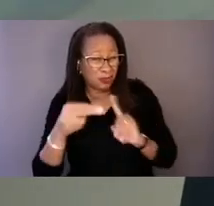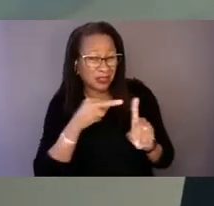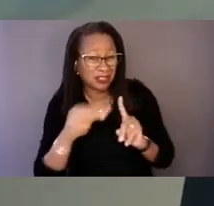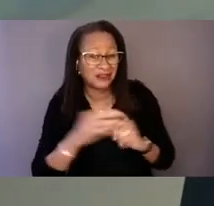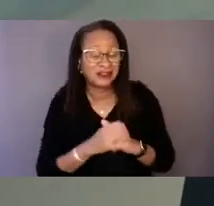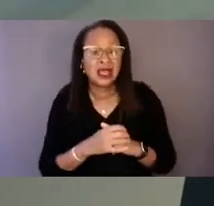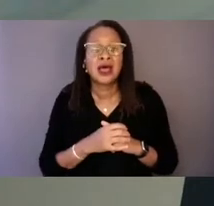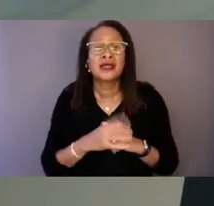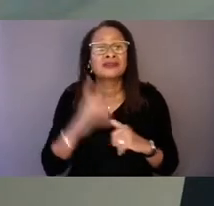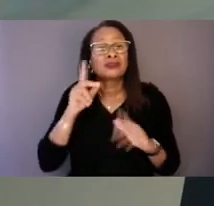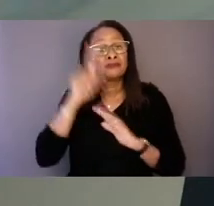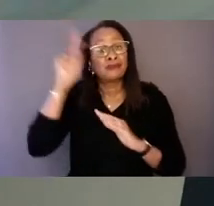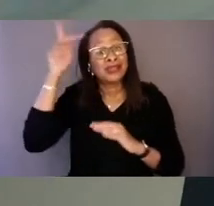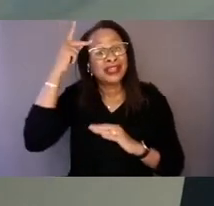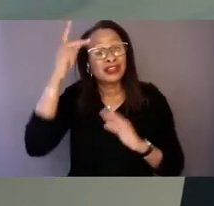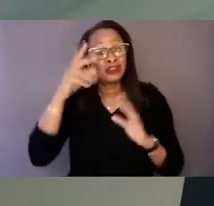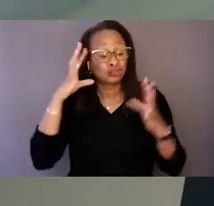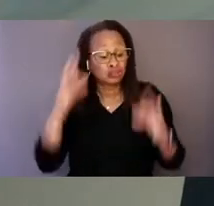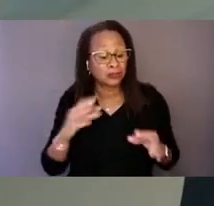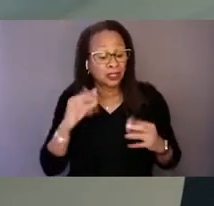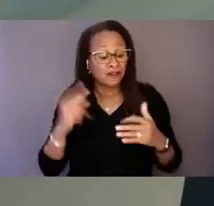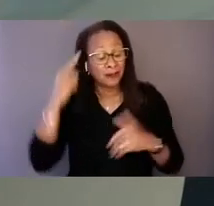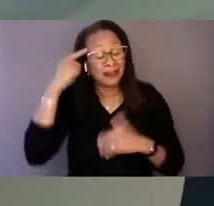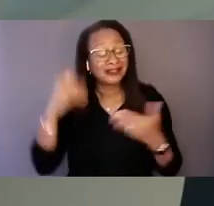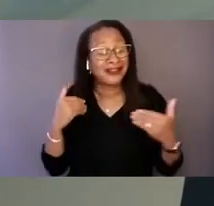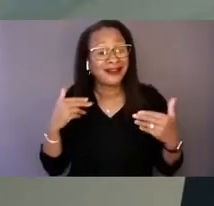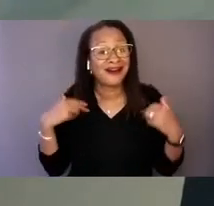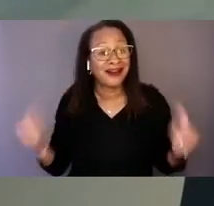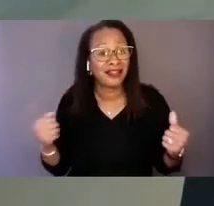extend far beyond the walls of a hospital or clinic,